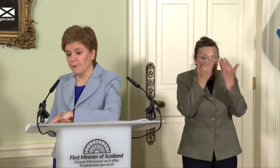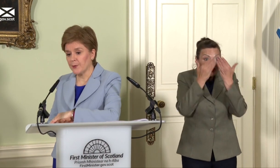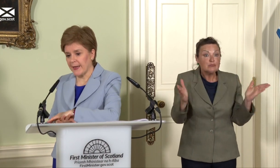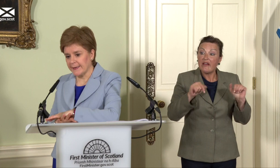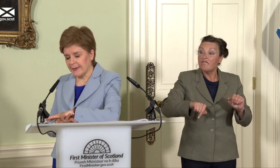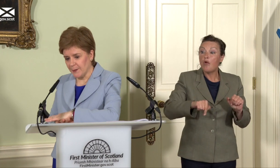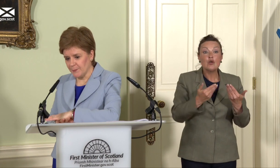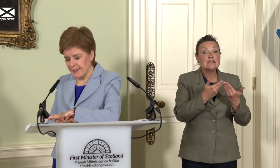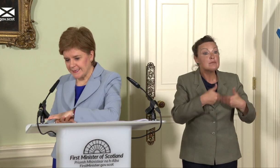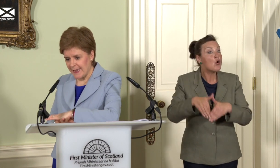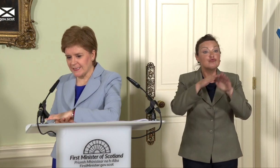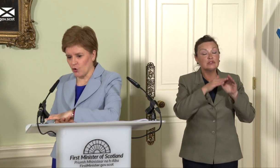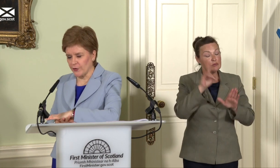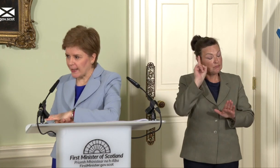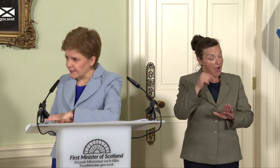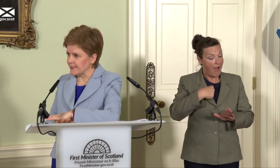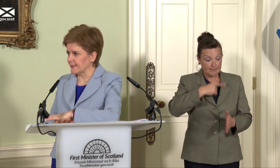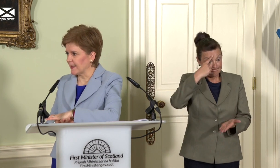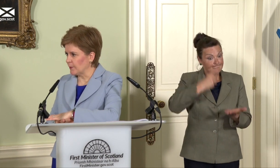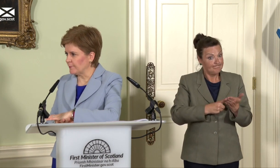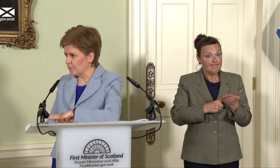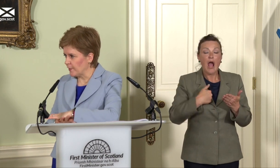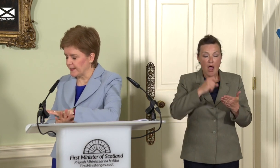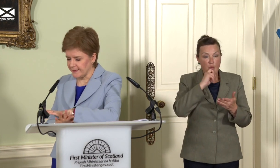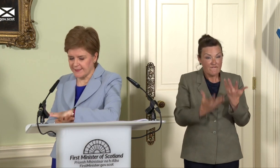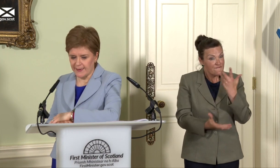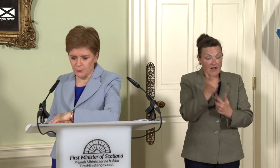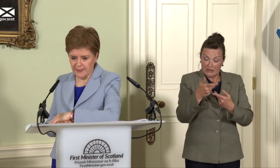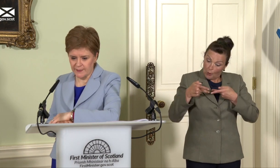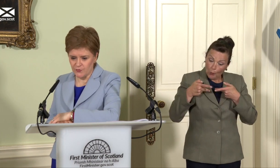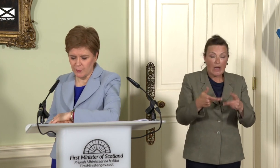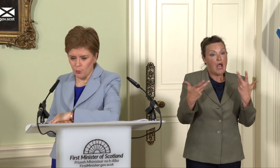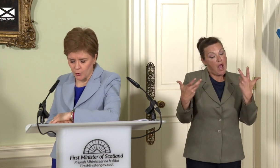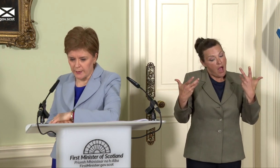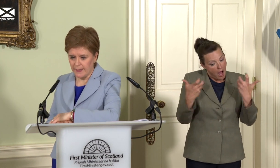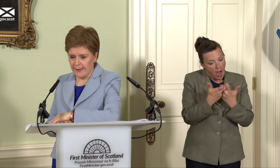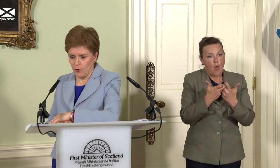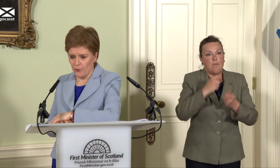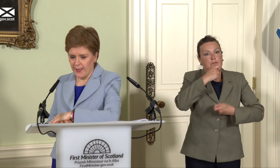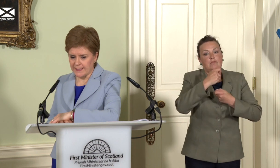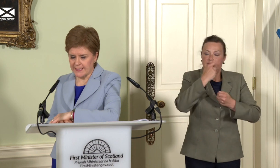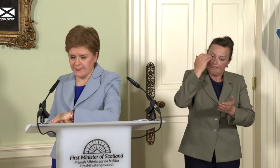But I am intent on navigating a way through that and as I said I will set out more on that in the